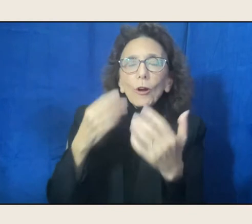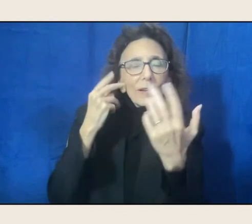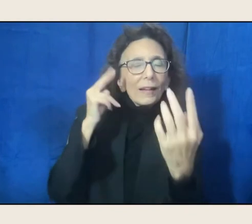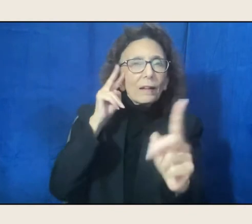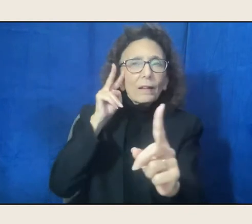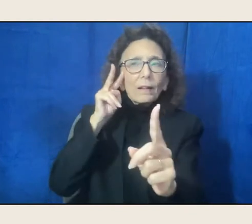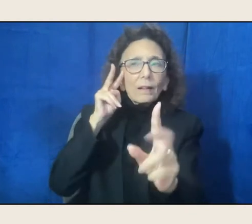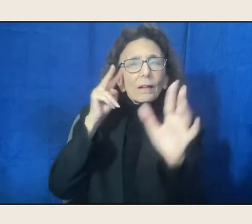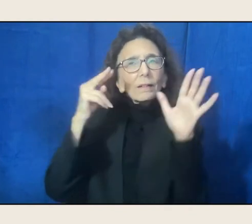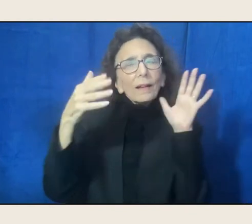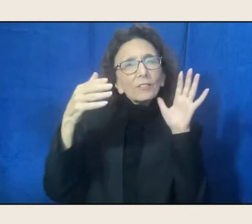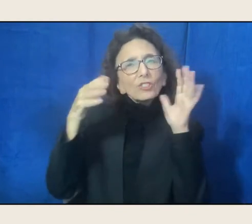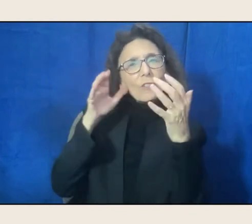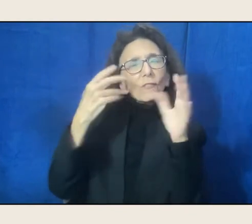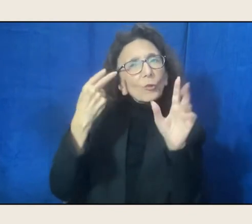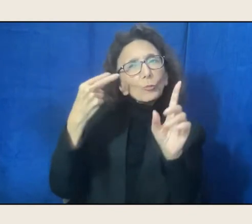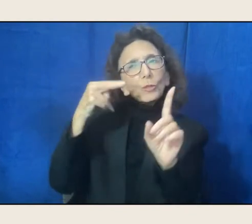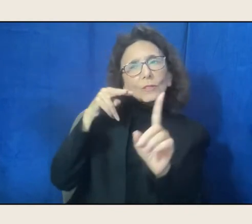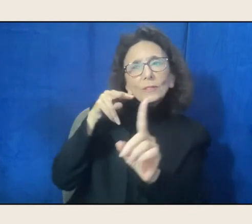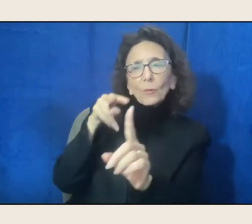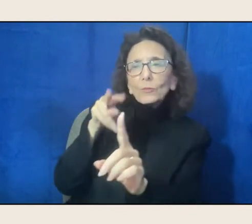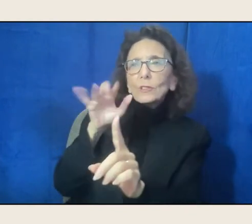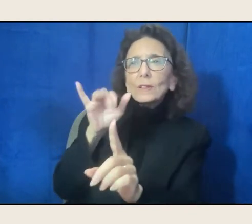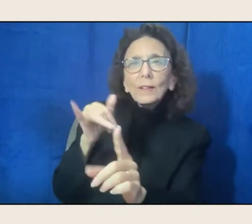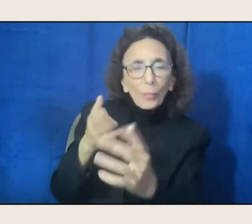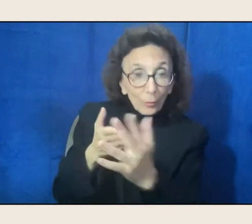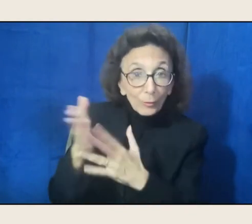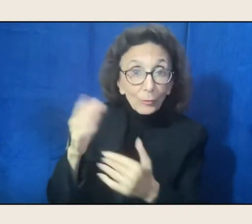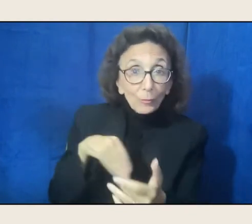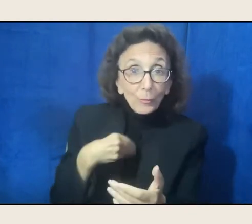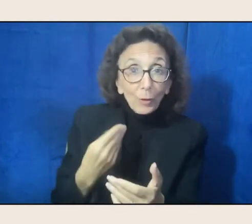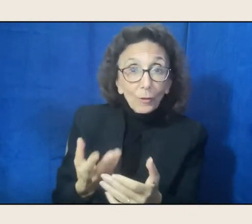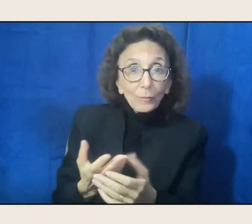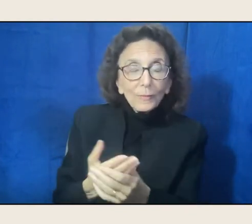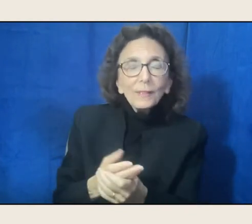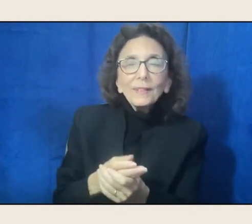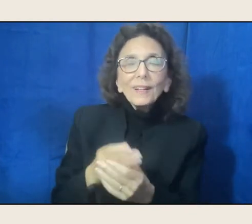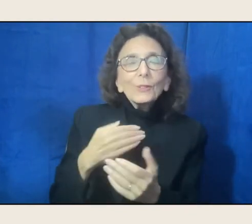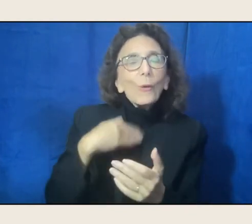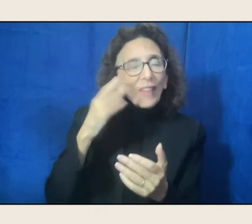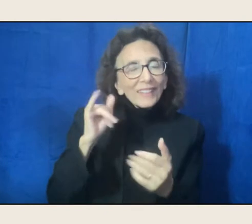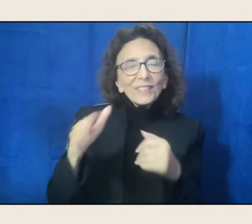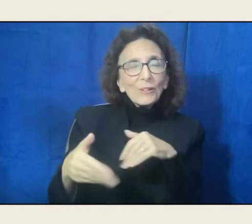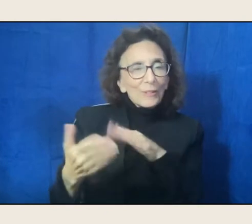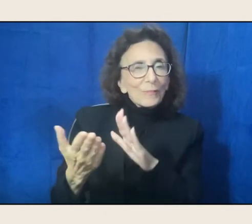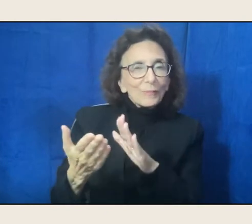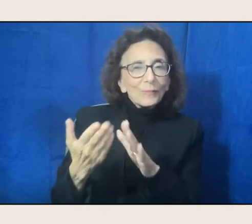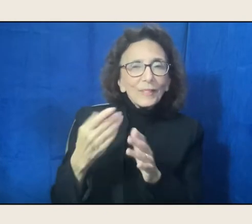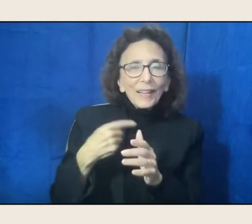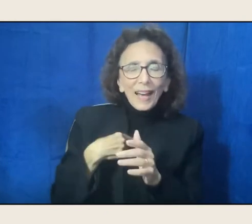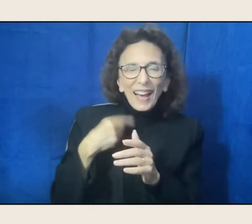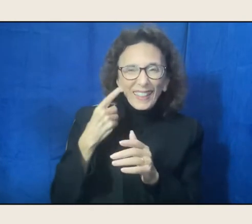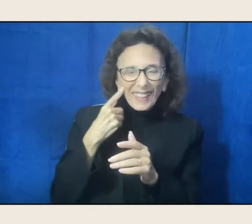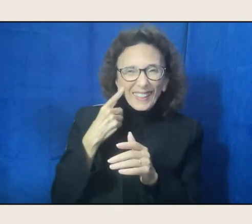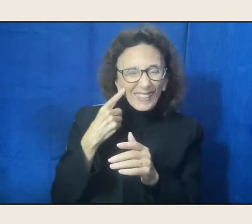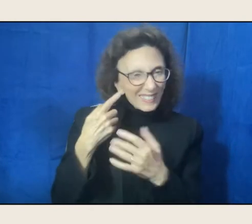and so that's how I went at poetry. I wonder, I think I still do that in a certain way,